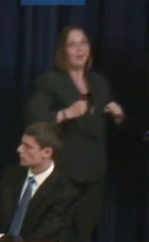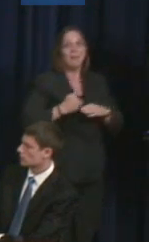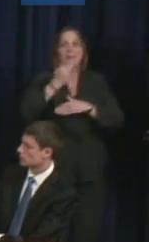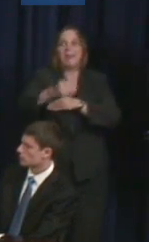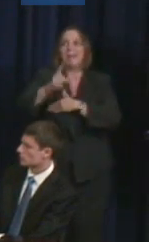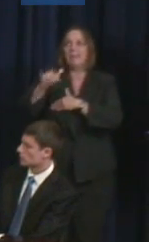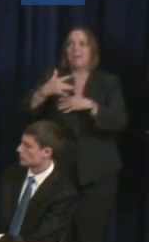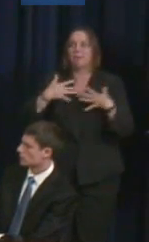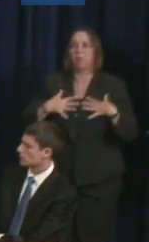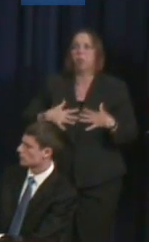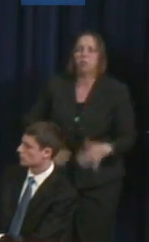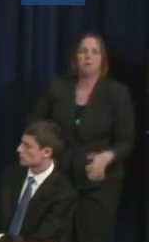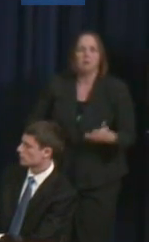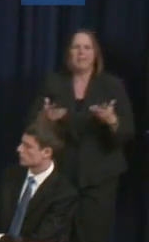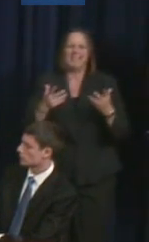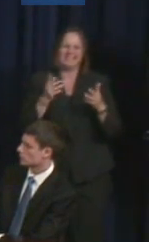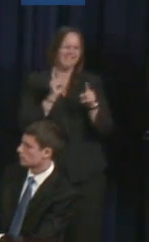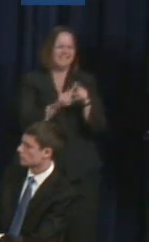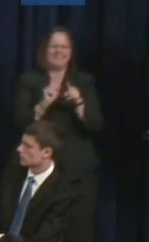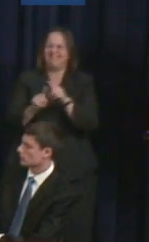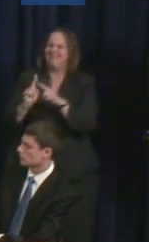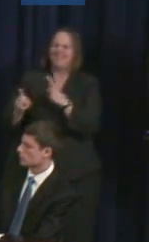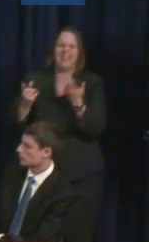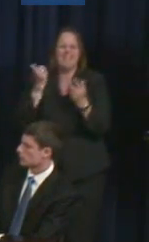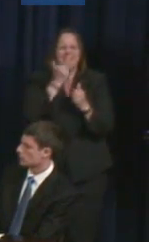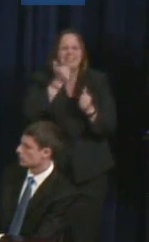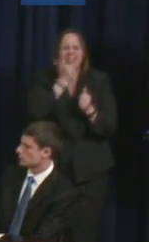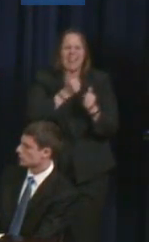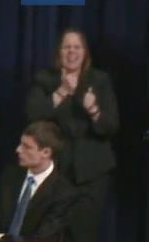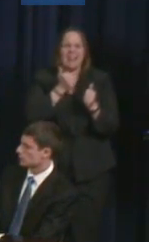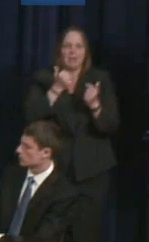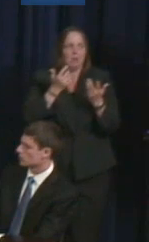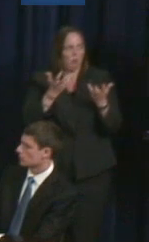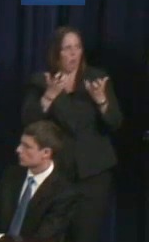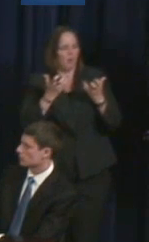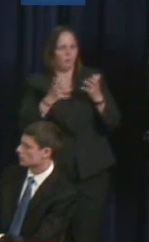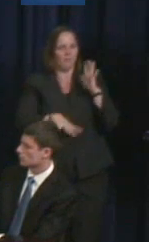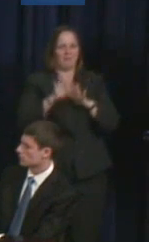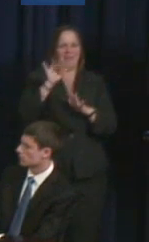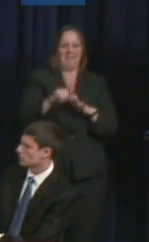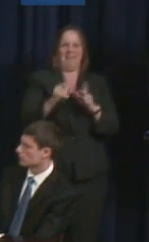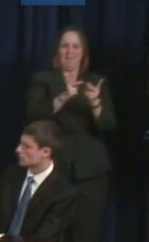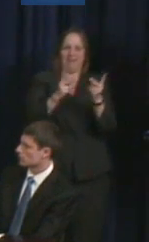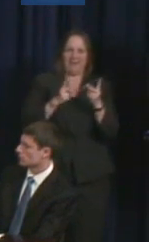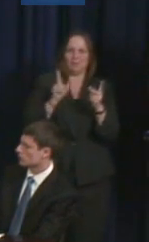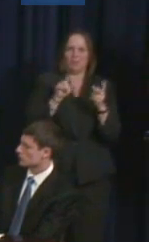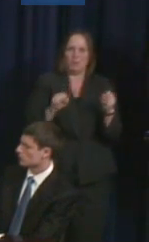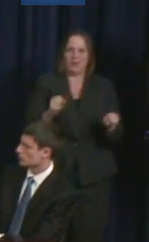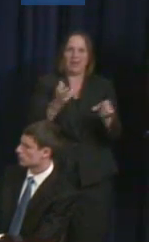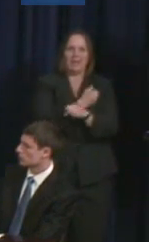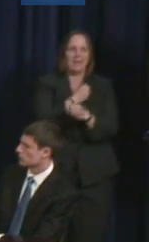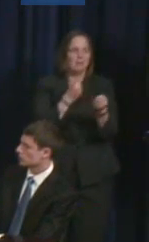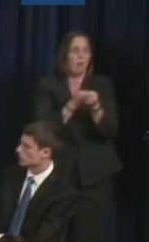And it's okay to demand that the ones in your life should be, you know, helpful, and accommodating, and you know, that your mosque should be accommodating.